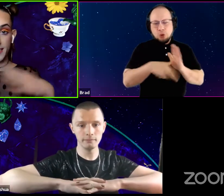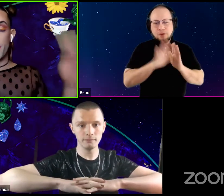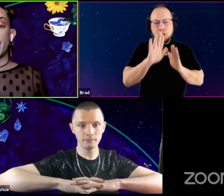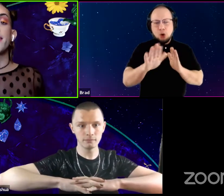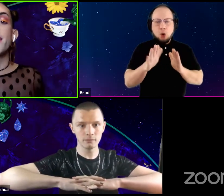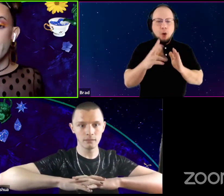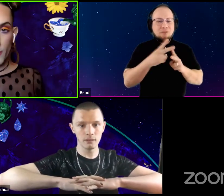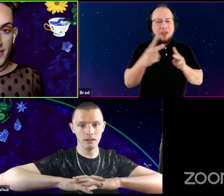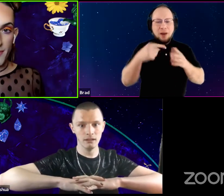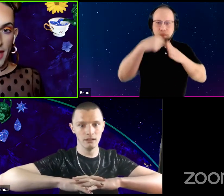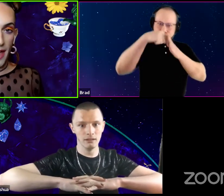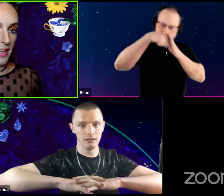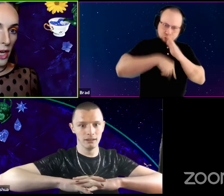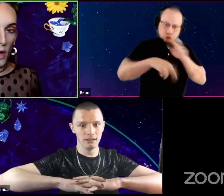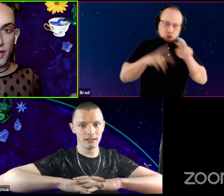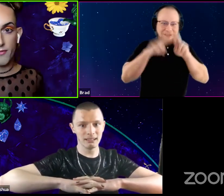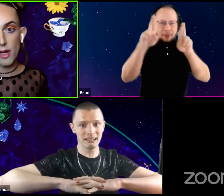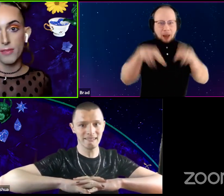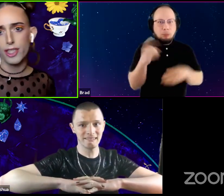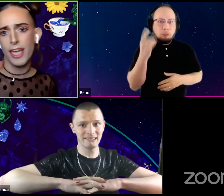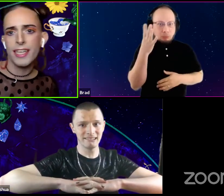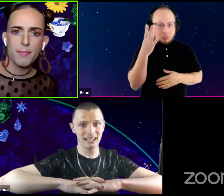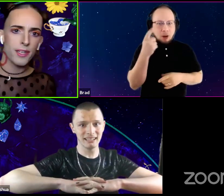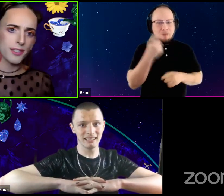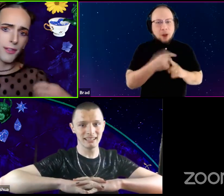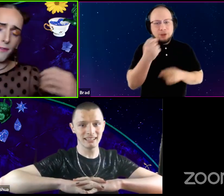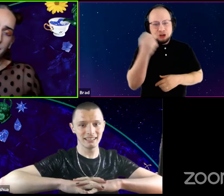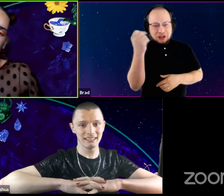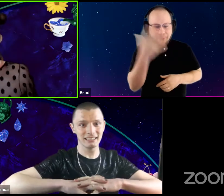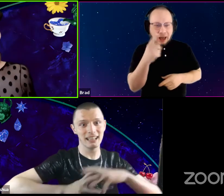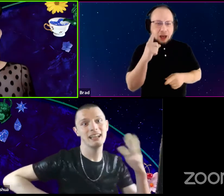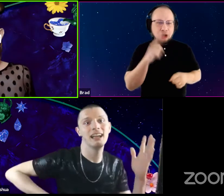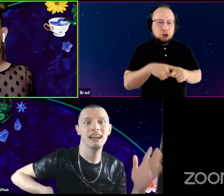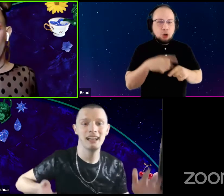expansive resume going from Shakespeare, to film, to Broadway,